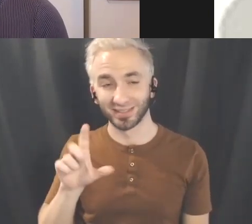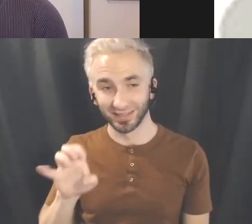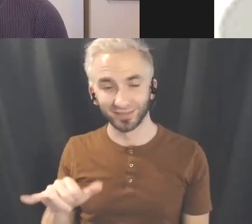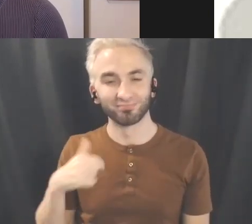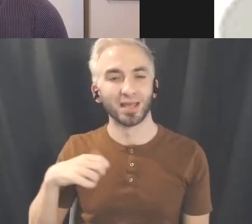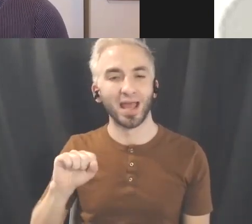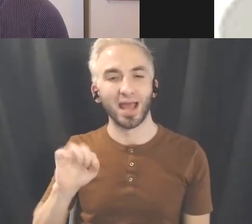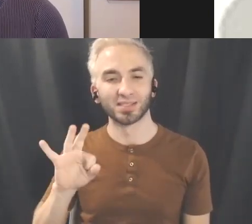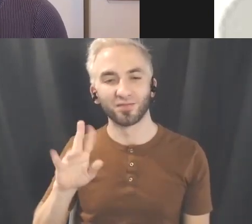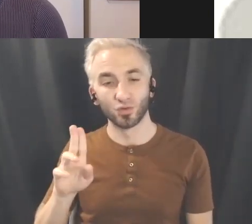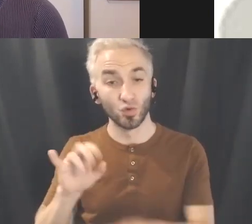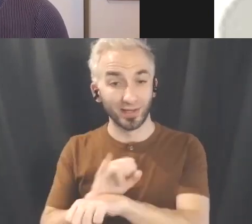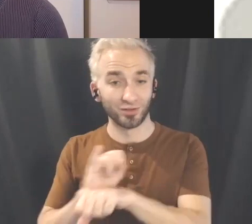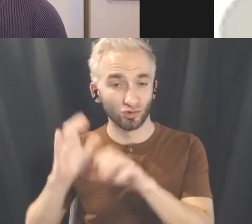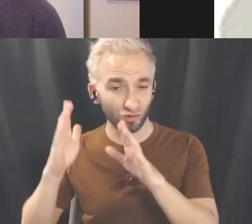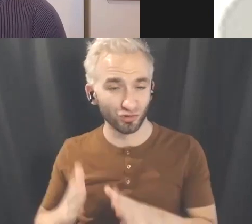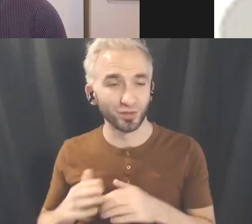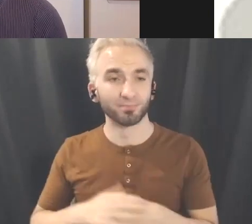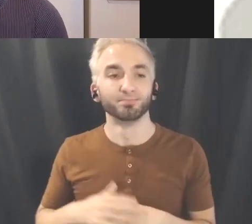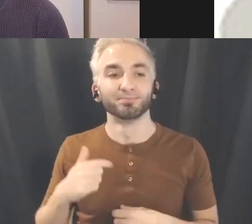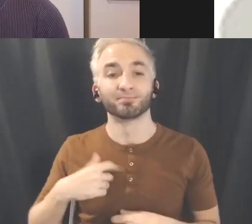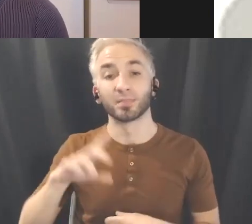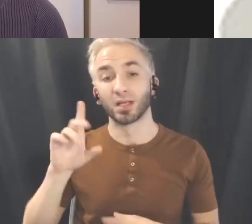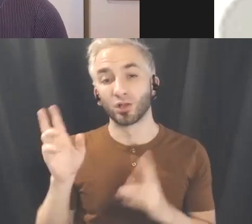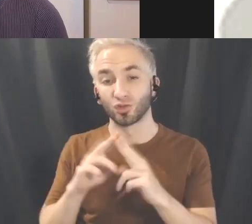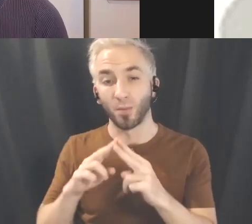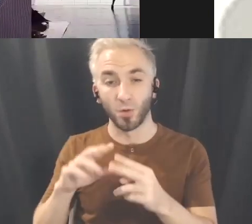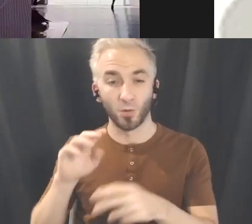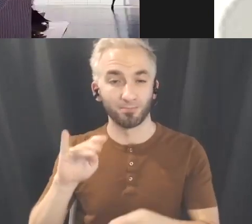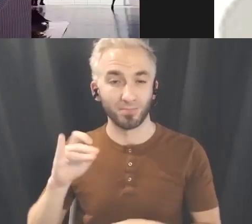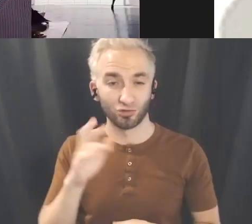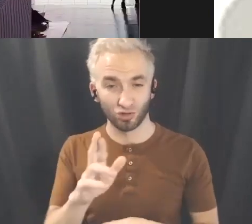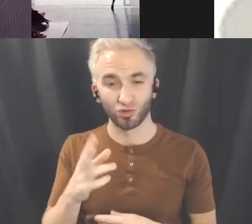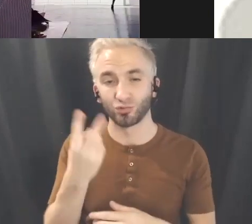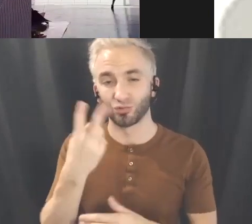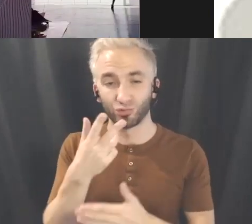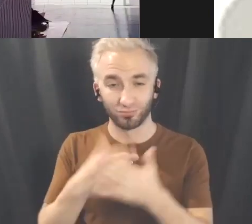I double major in art performance and cinema studies as well as archaeology. My current